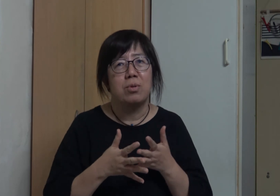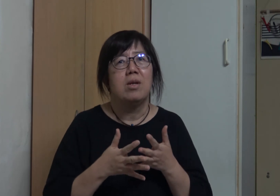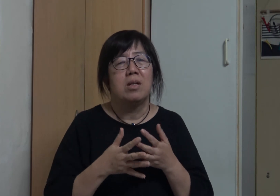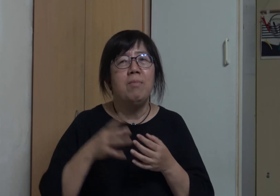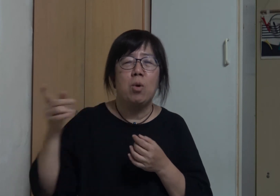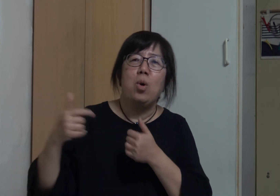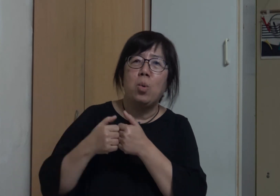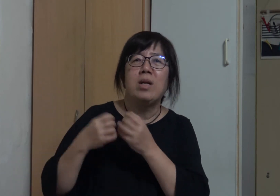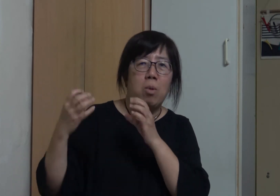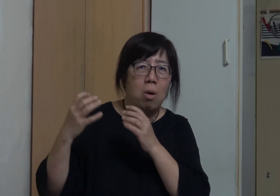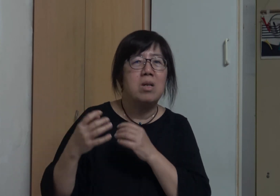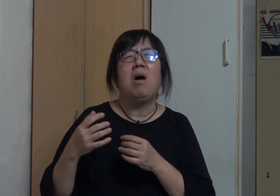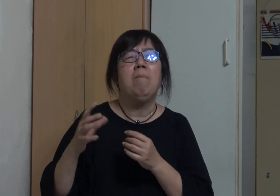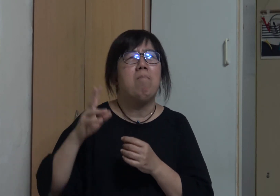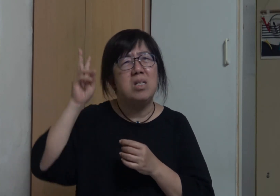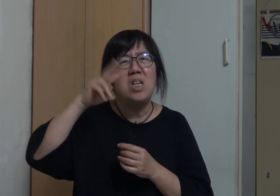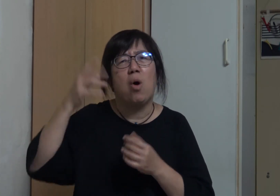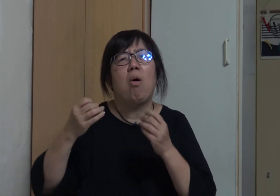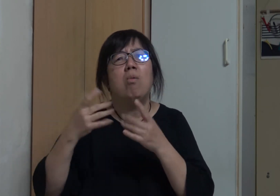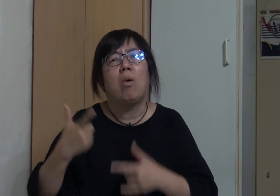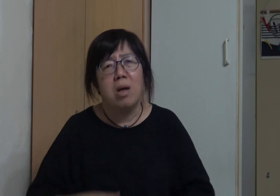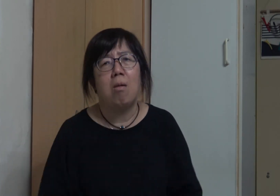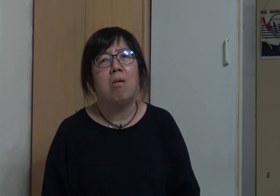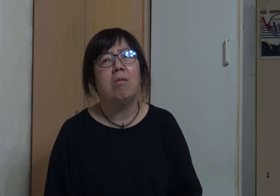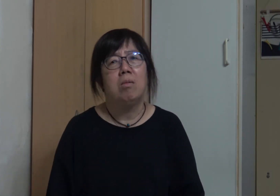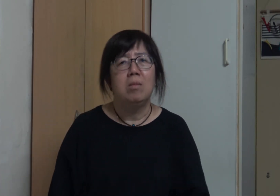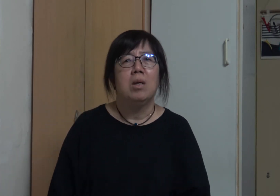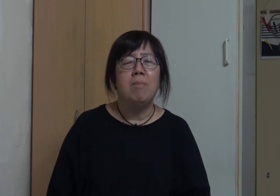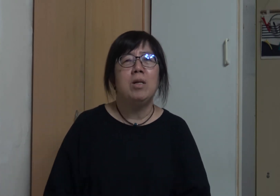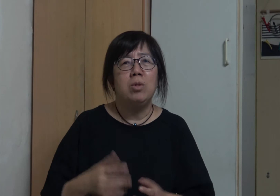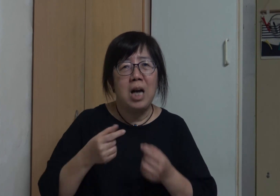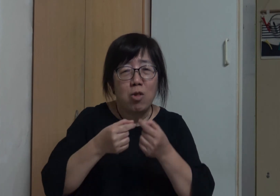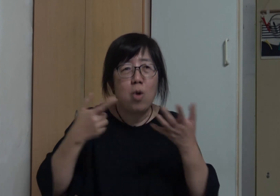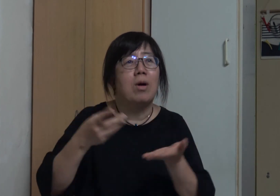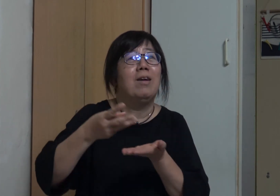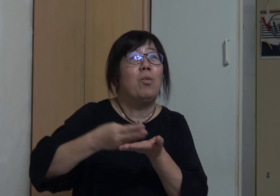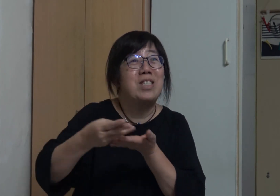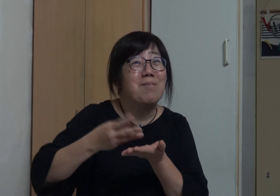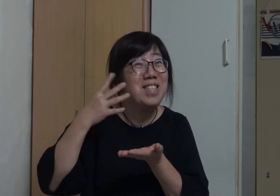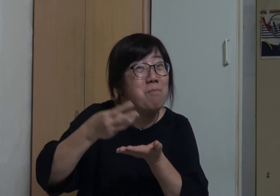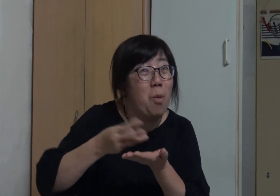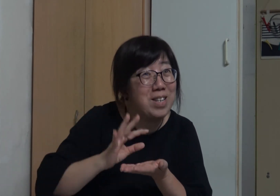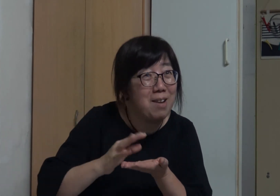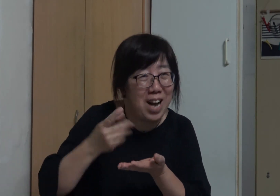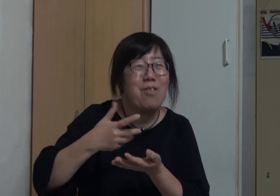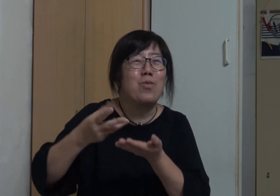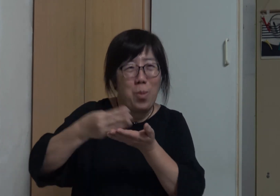But I speak to my husband I don’t talk a lot with him We have WhatsApp now We didn't have it before